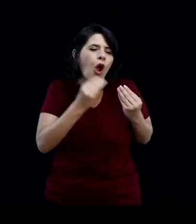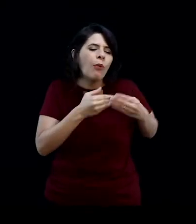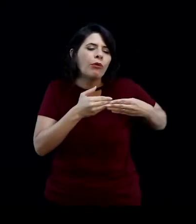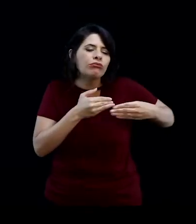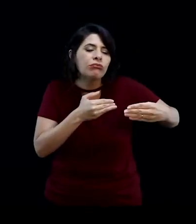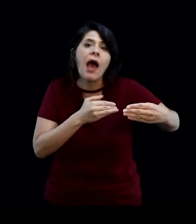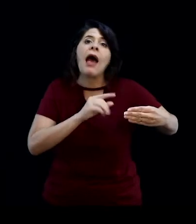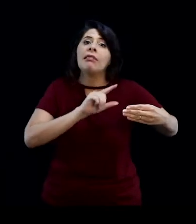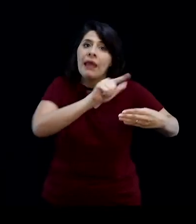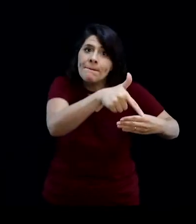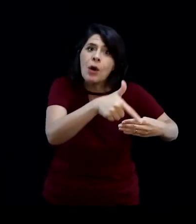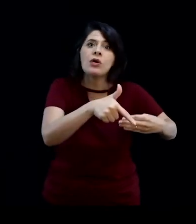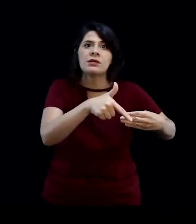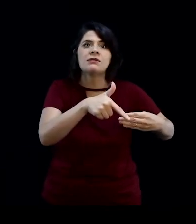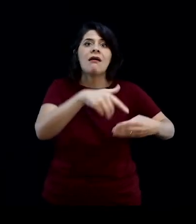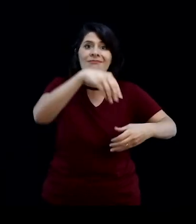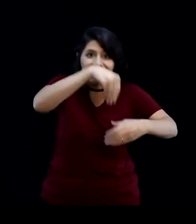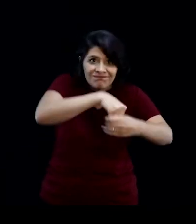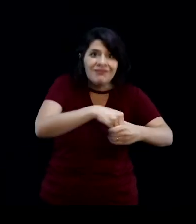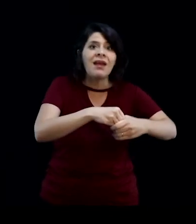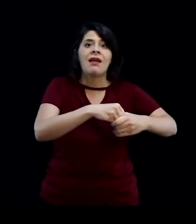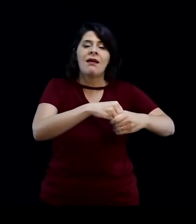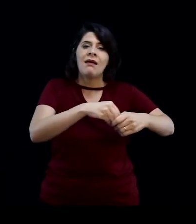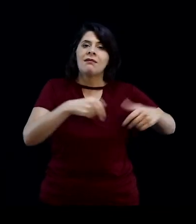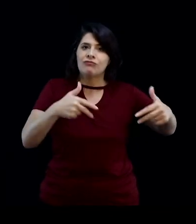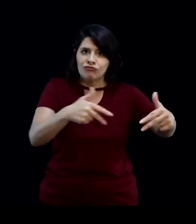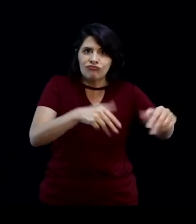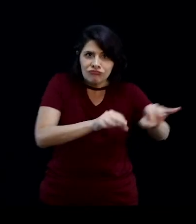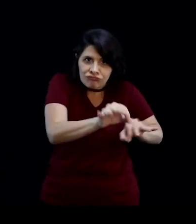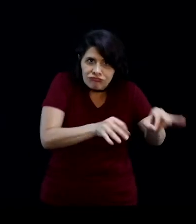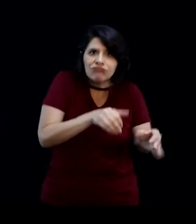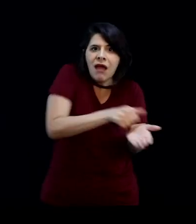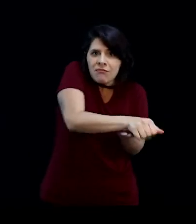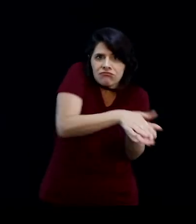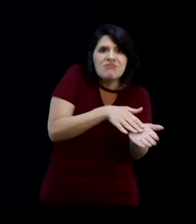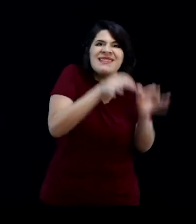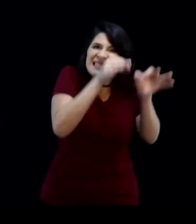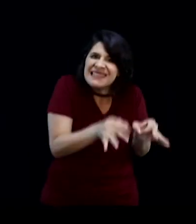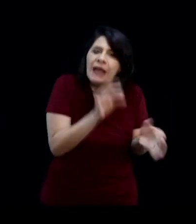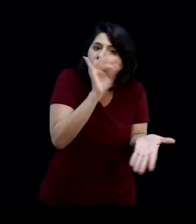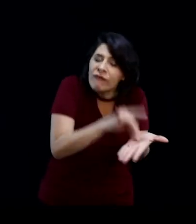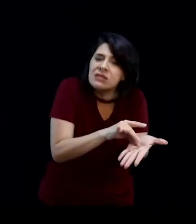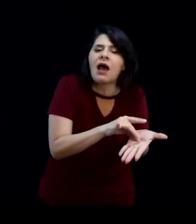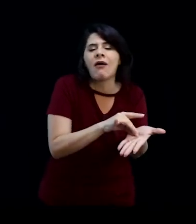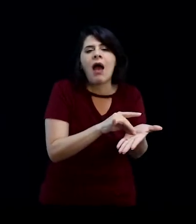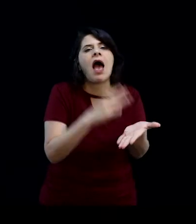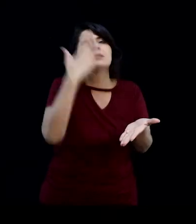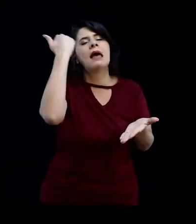for when I arrived in the studio to work. Dovetail, actually, I developed it